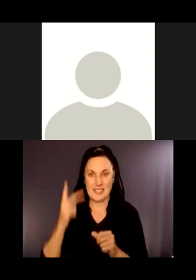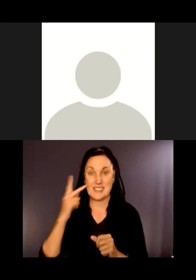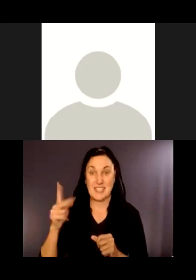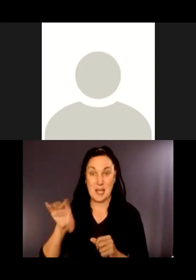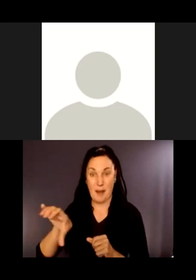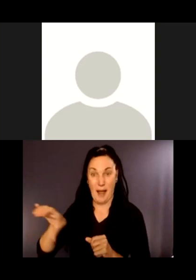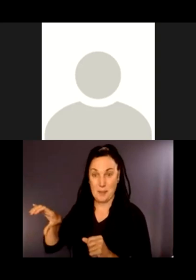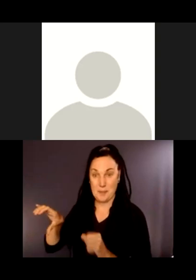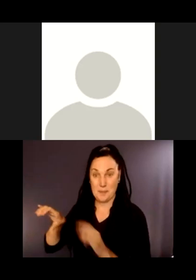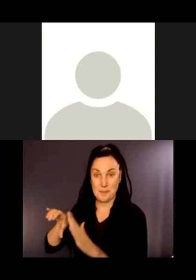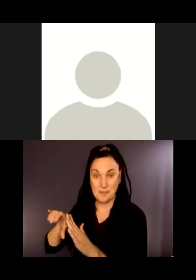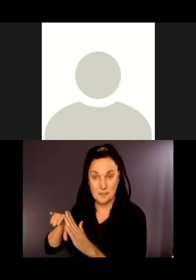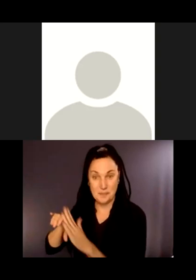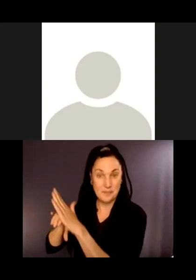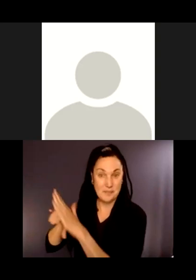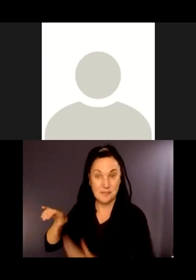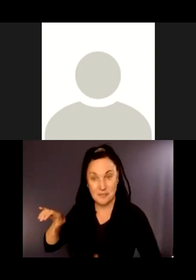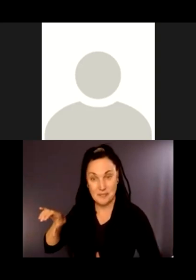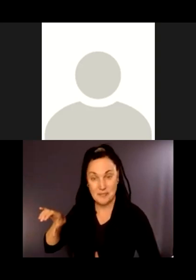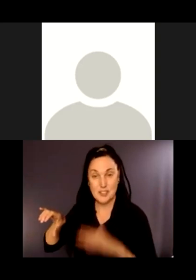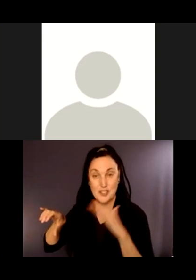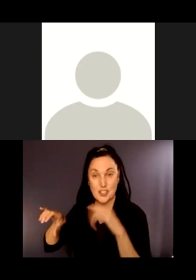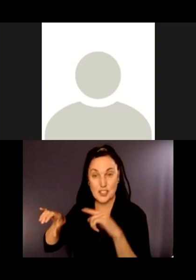The pipe has not failed yet, but it could.